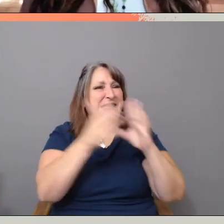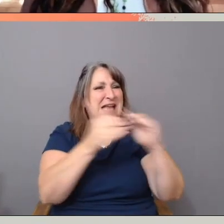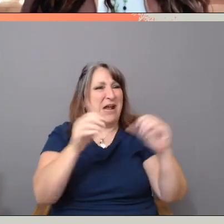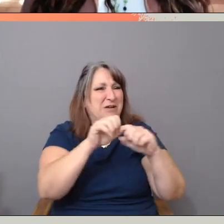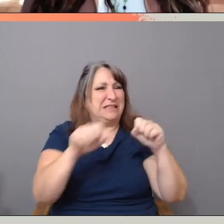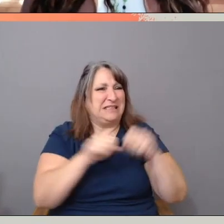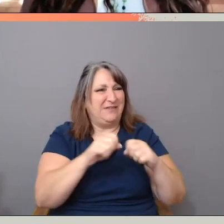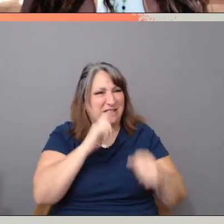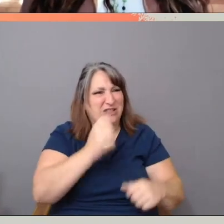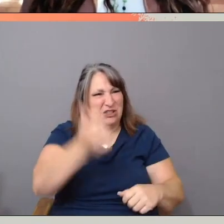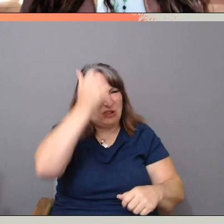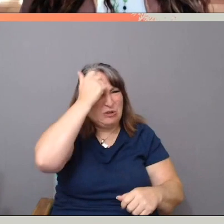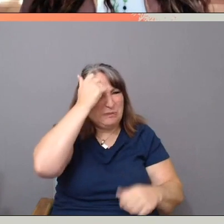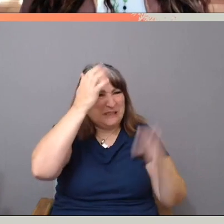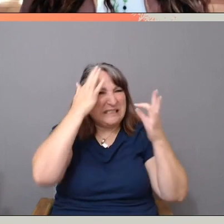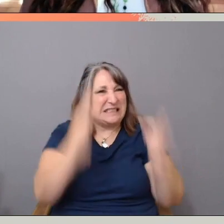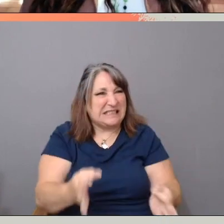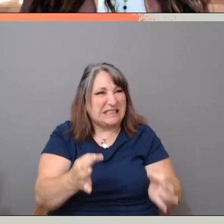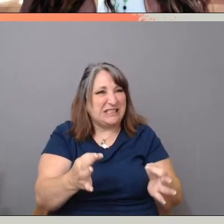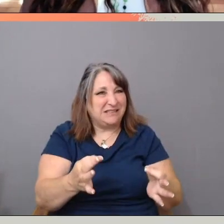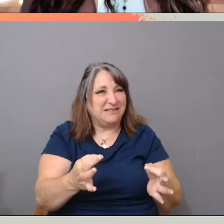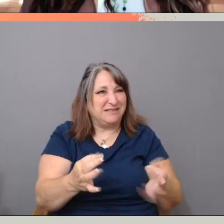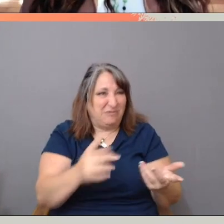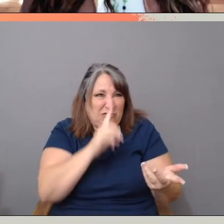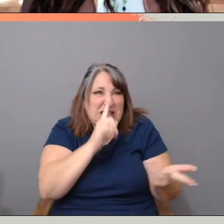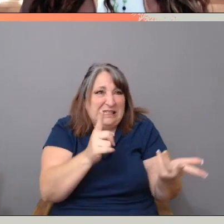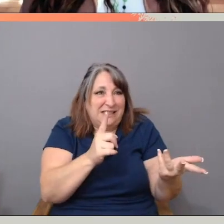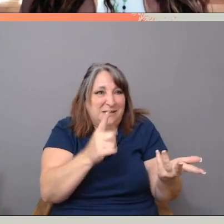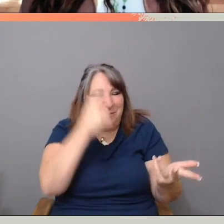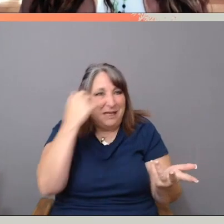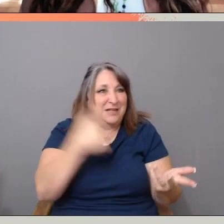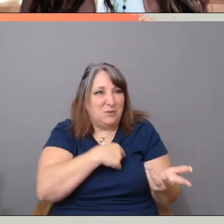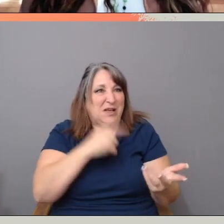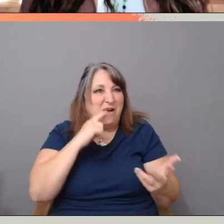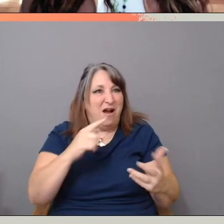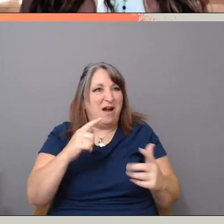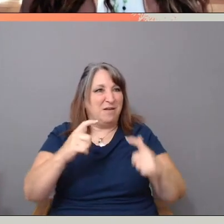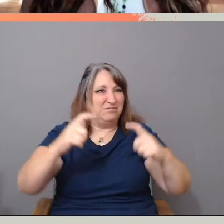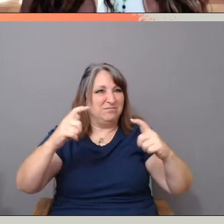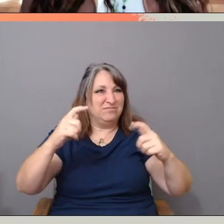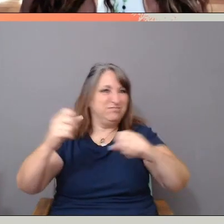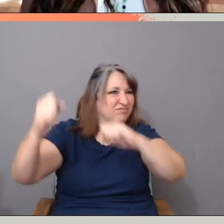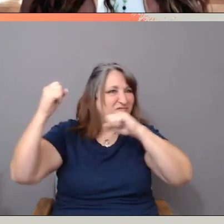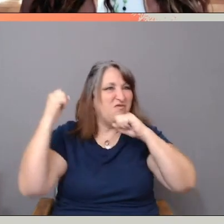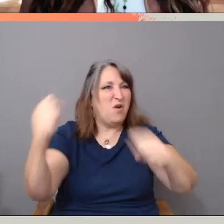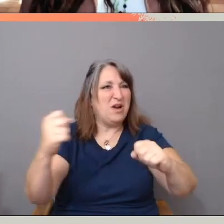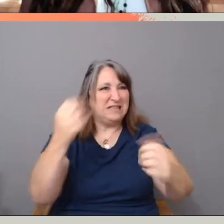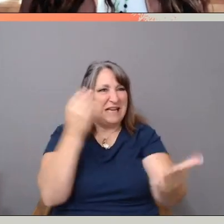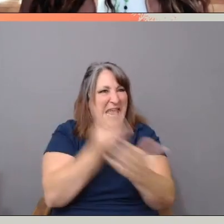pragmatically because we are such a force in this country, an economic force.